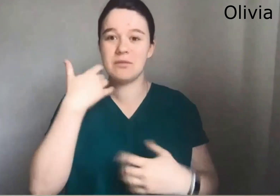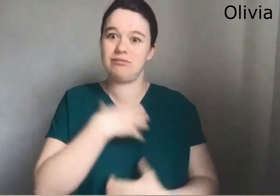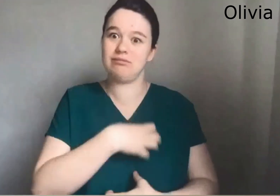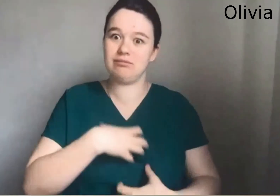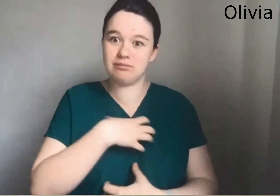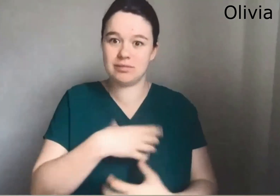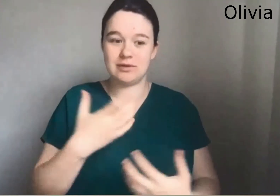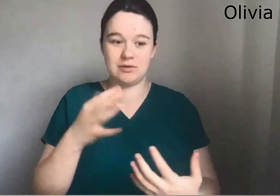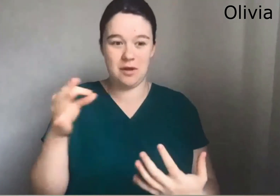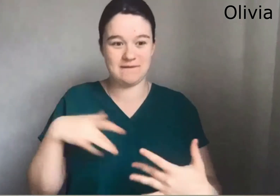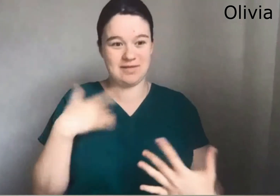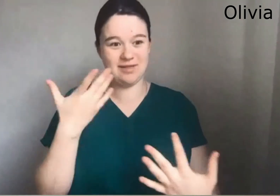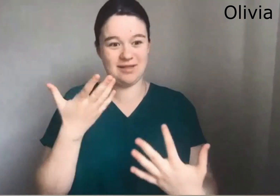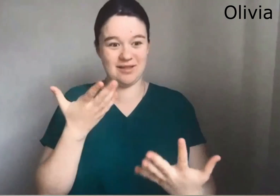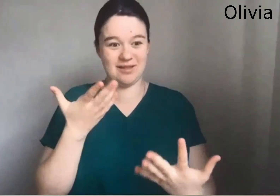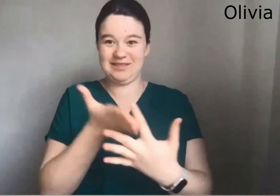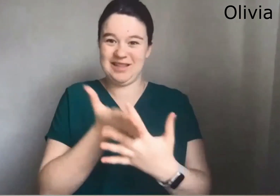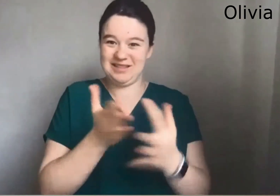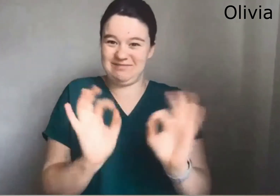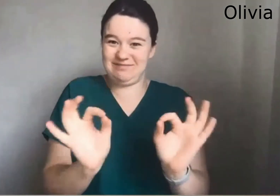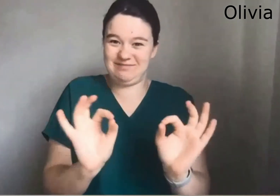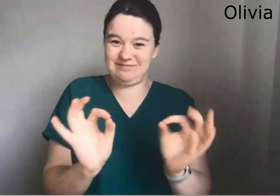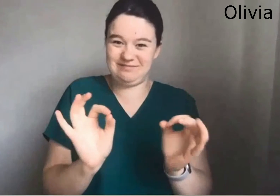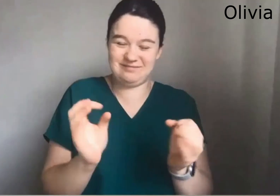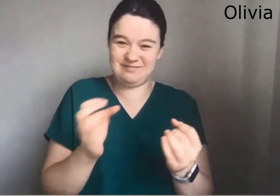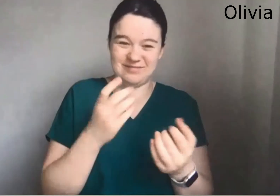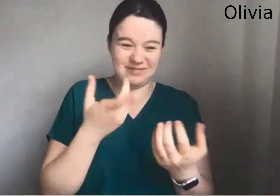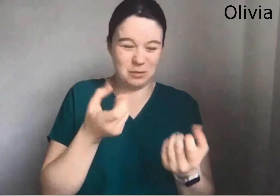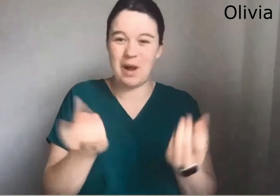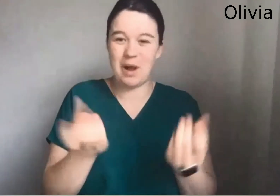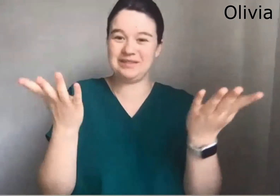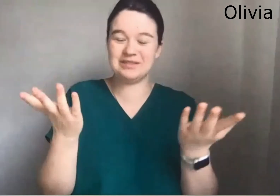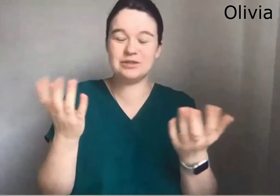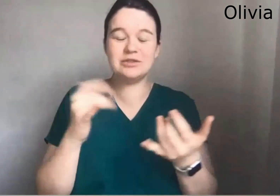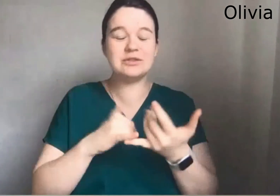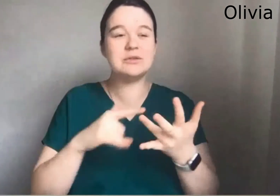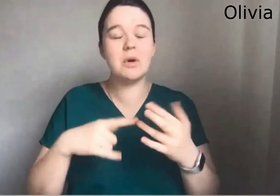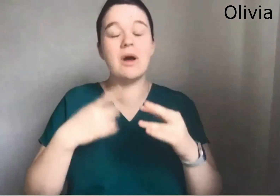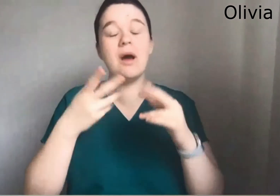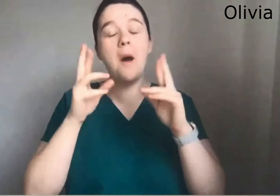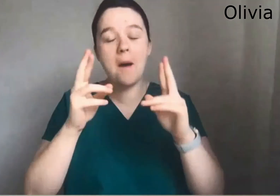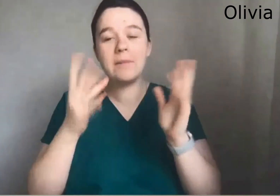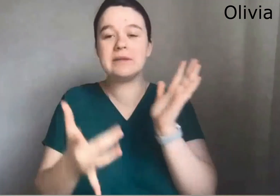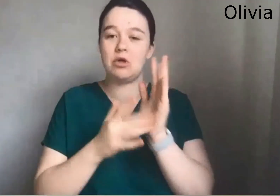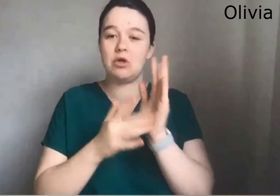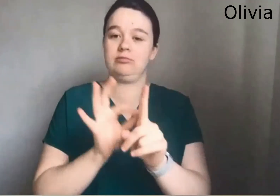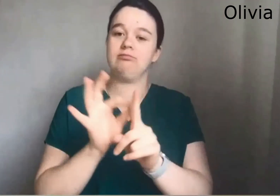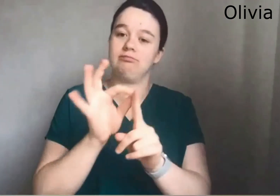They often will incorrectly Show the words and I don't feel like i've got equal access. I feel almost. It's a waste